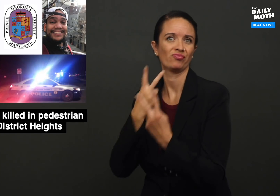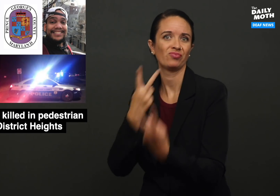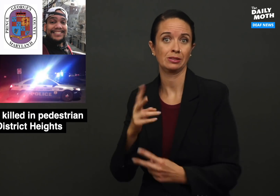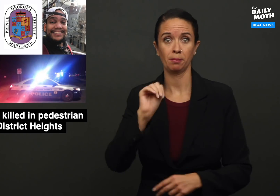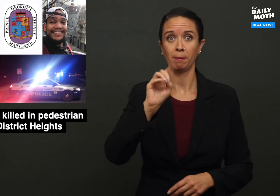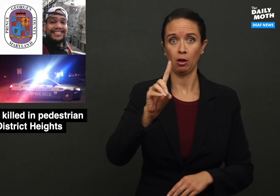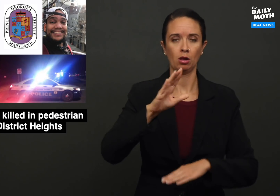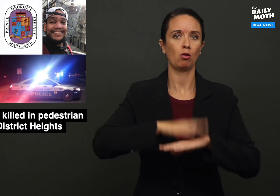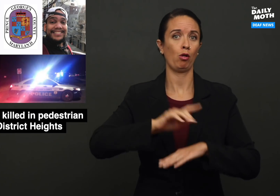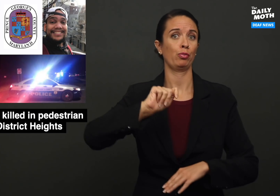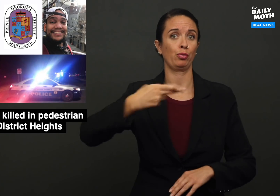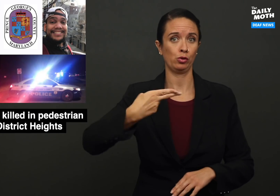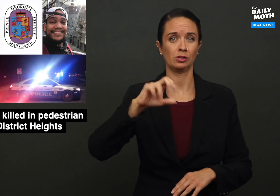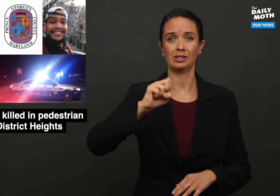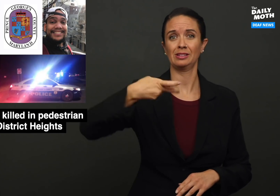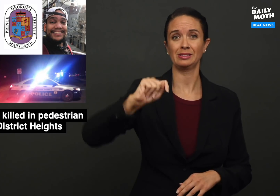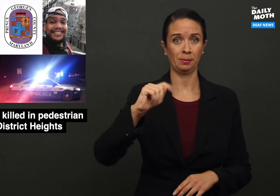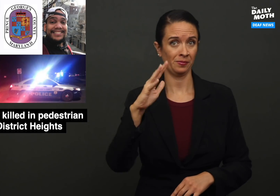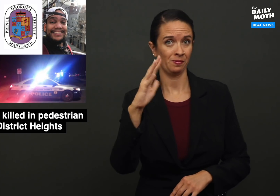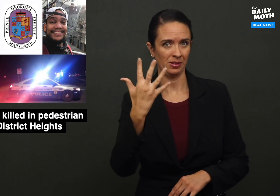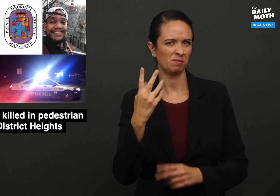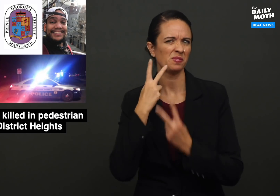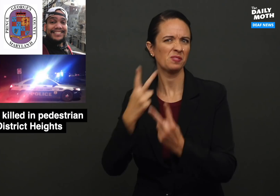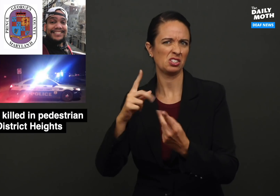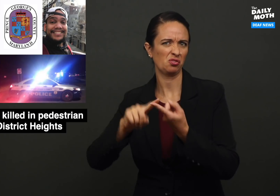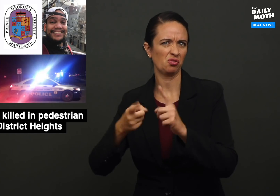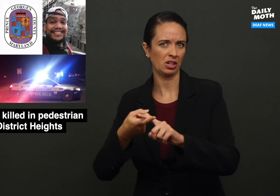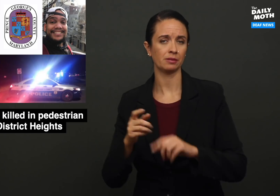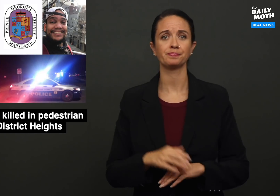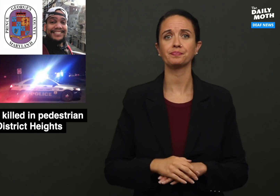to visit Maryland on Thursday, September 5th, to visit a friend.